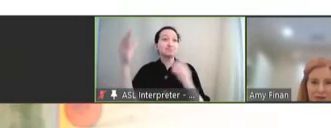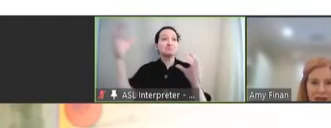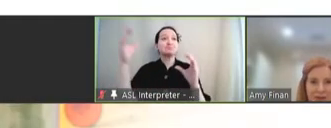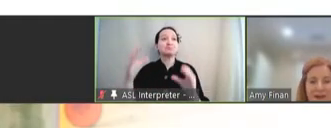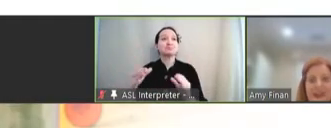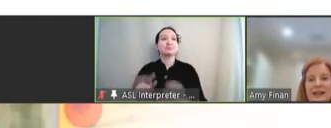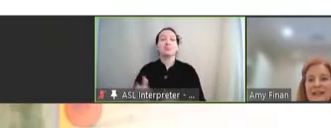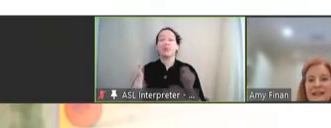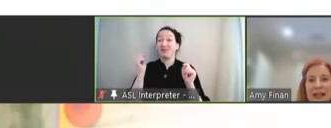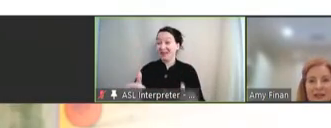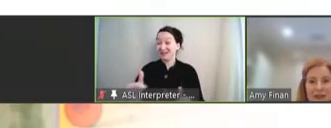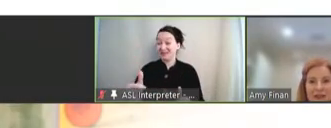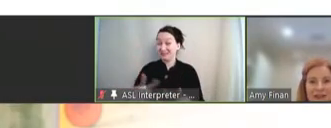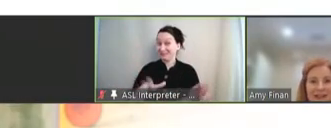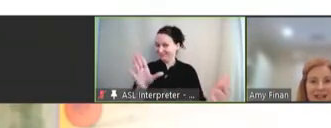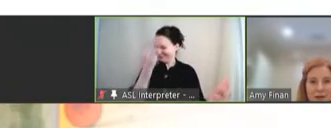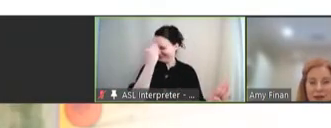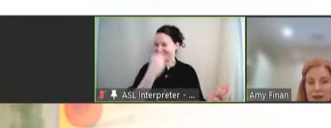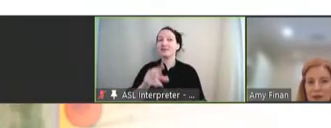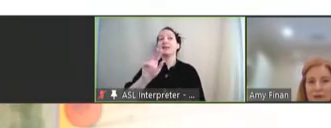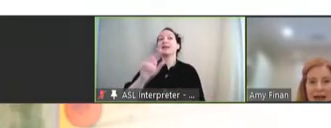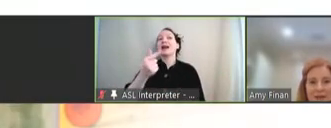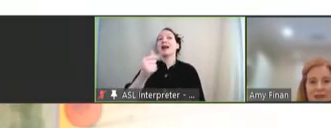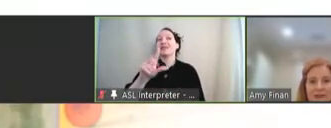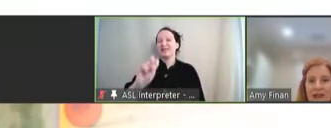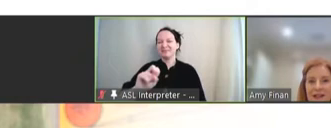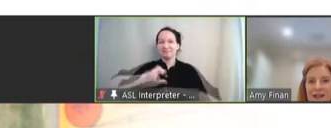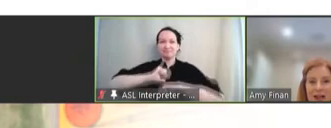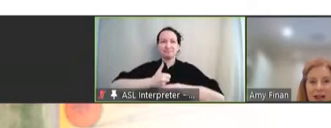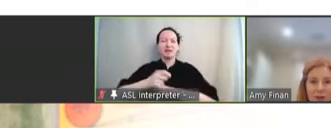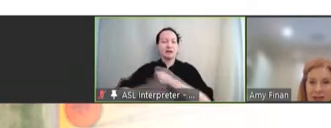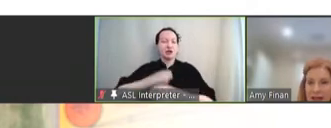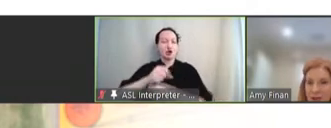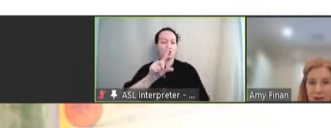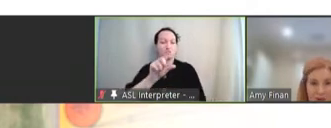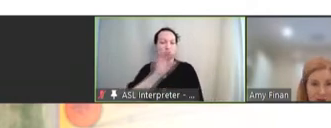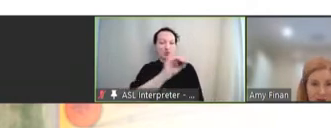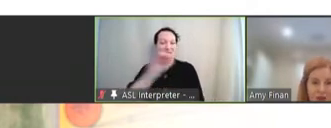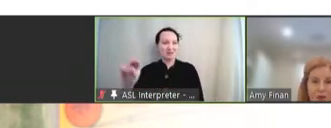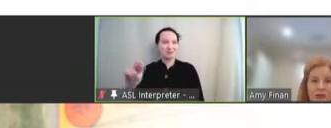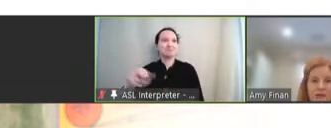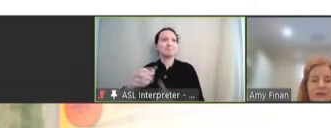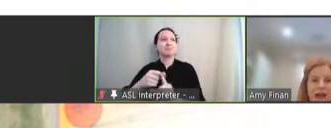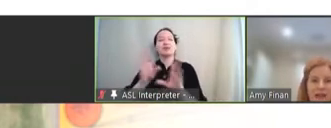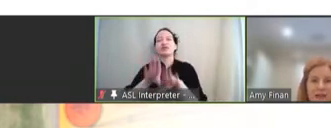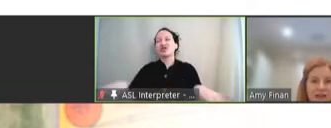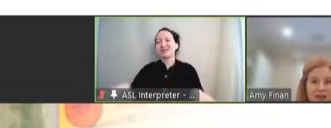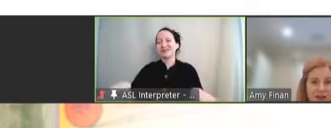fire. Gavi, established in 2000, has -- was the outgrowth of the children's vaccine initiative